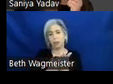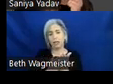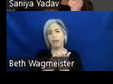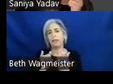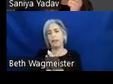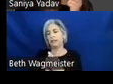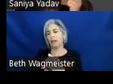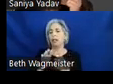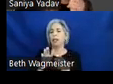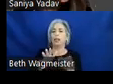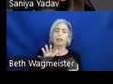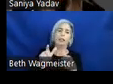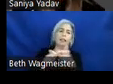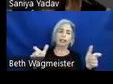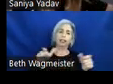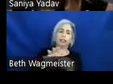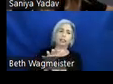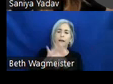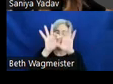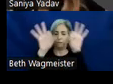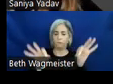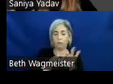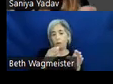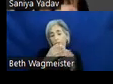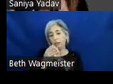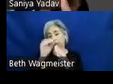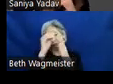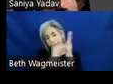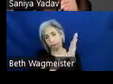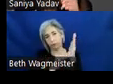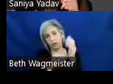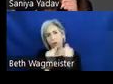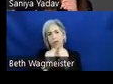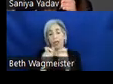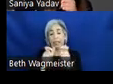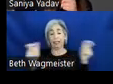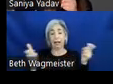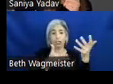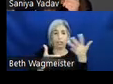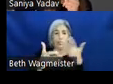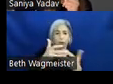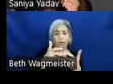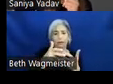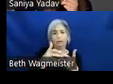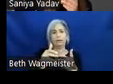rating scales and detailed fields with large interactive elements with the focus indicator.